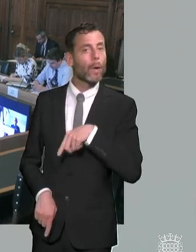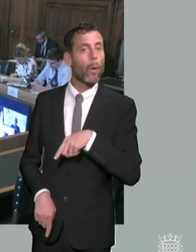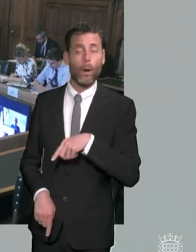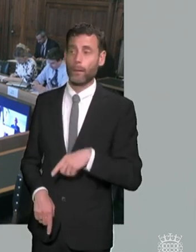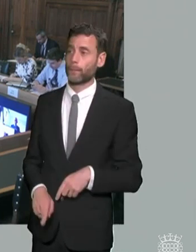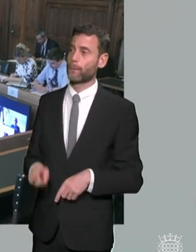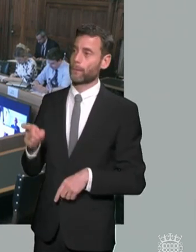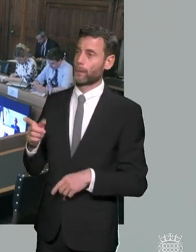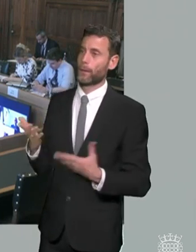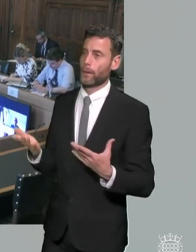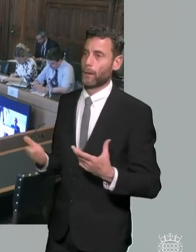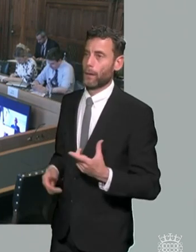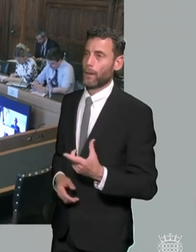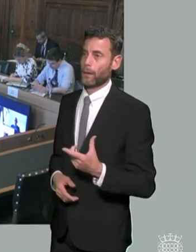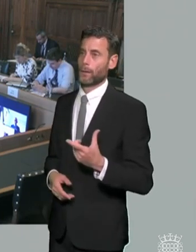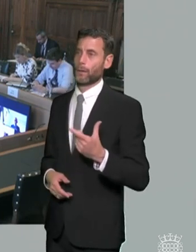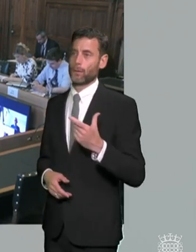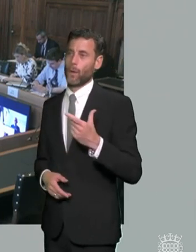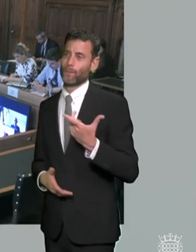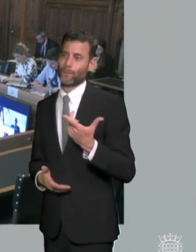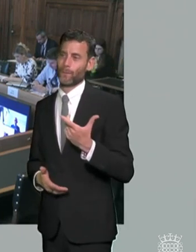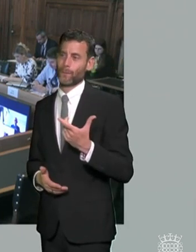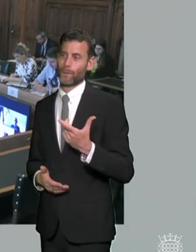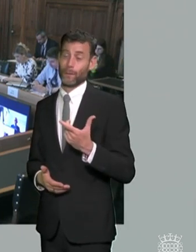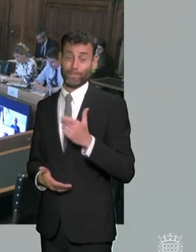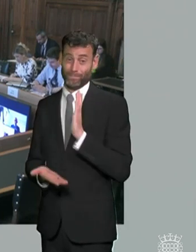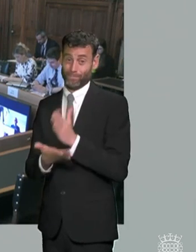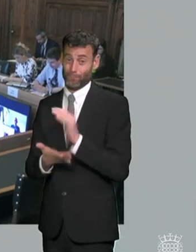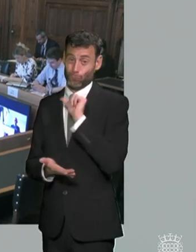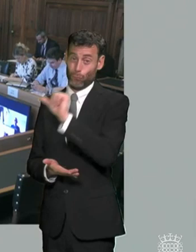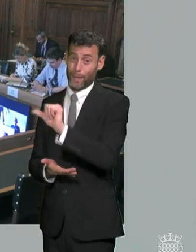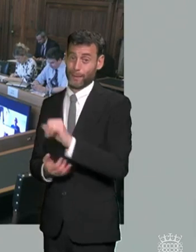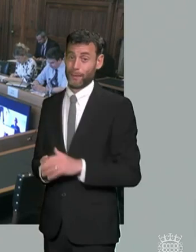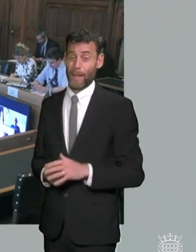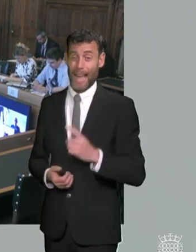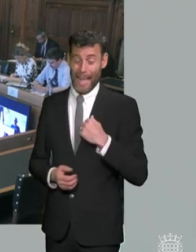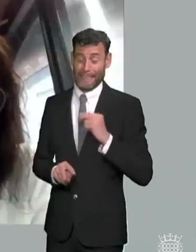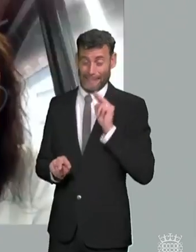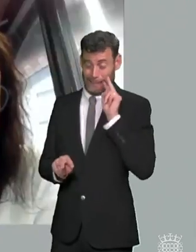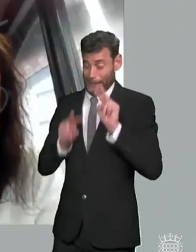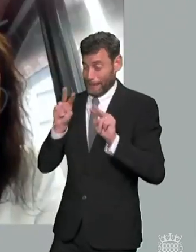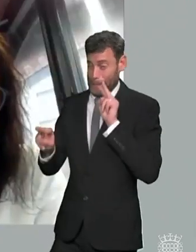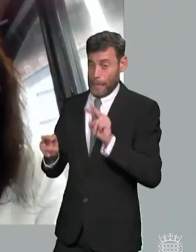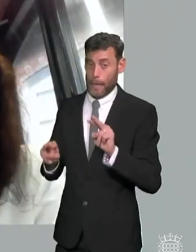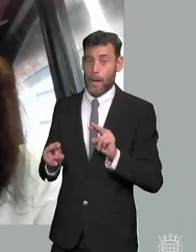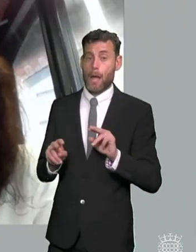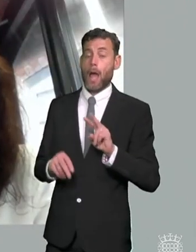important one i think that's right i mean i i i always say that the kind of the local authorities